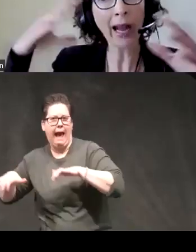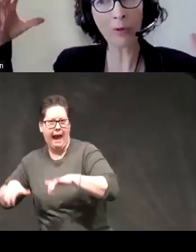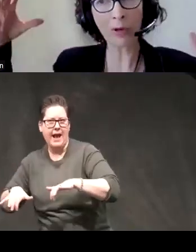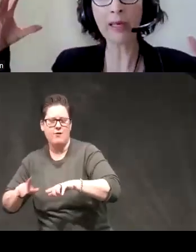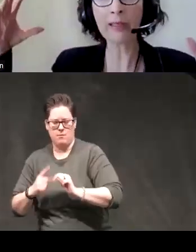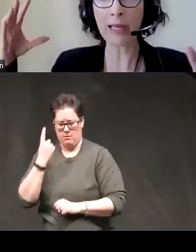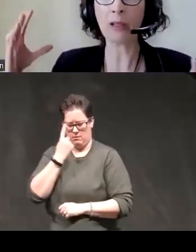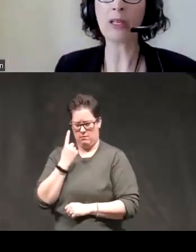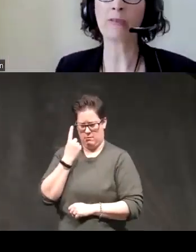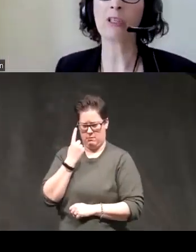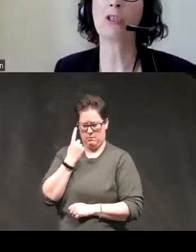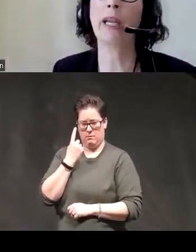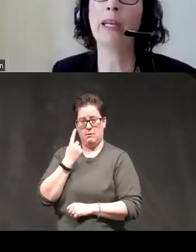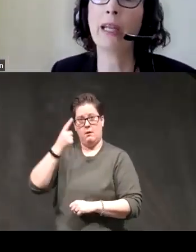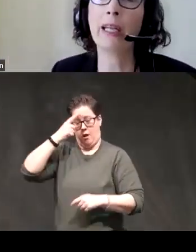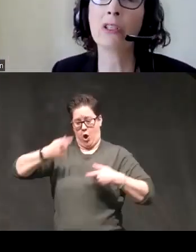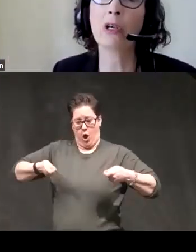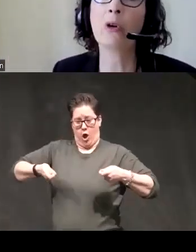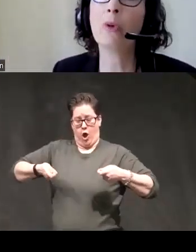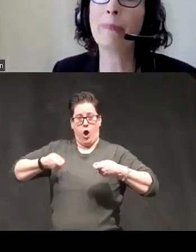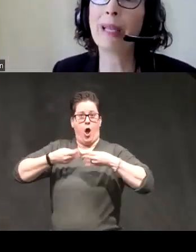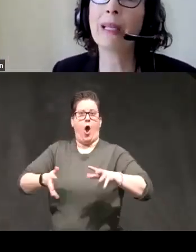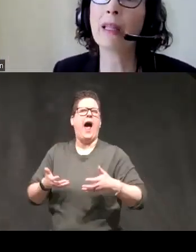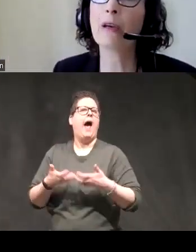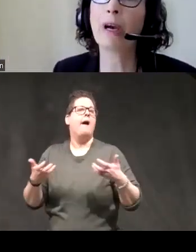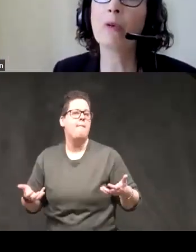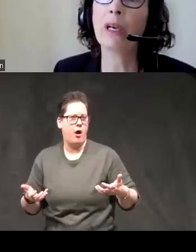how broad is that loss of constraint and so we began to think about would